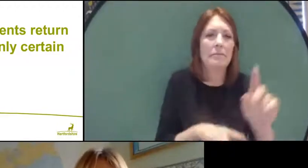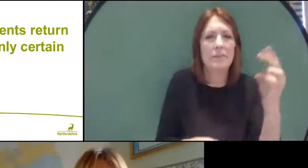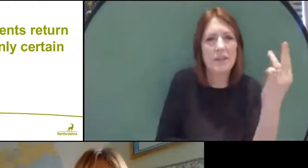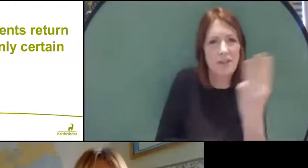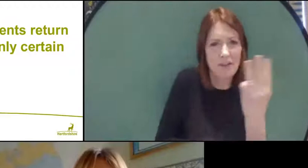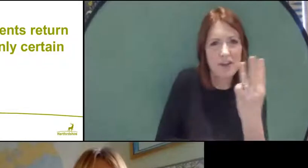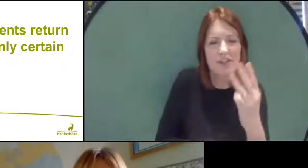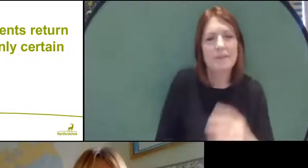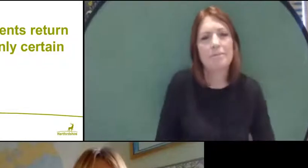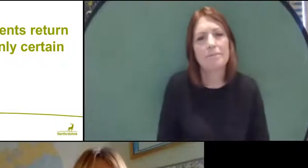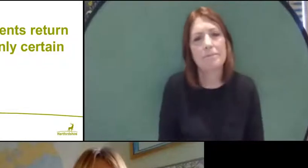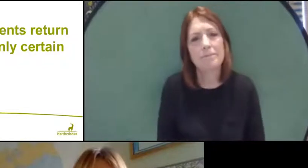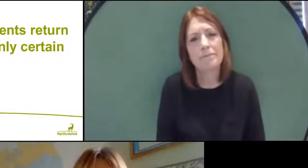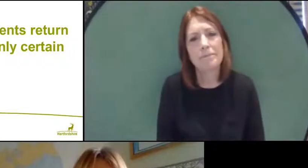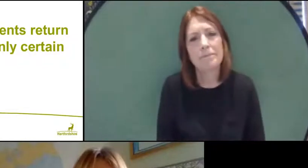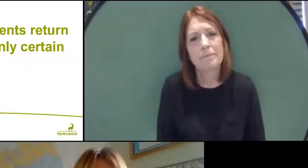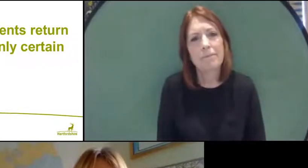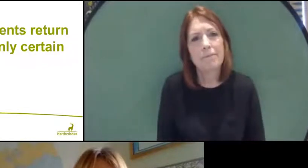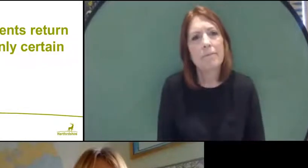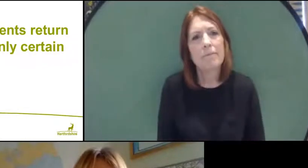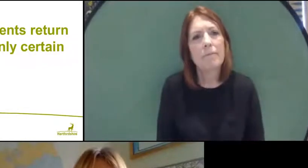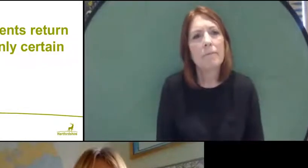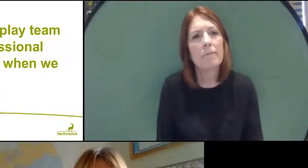Okay, do we want to go to the next question: